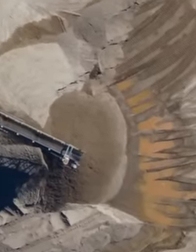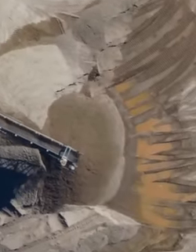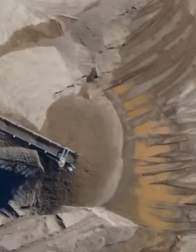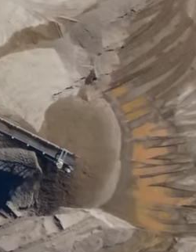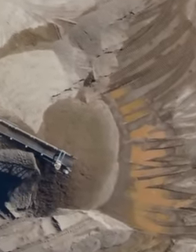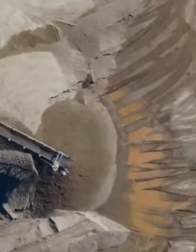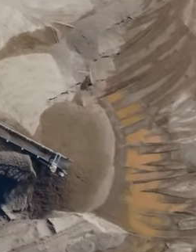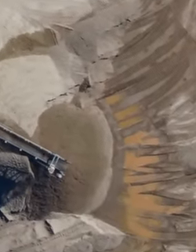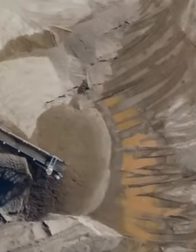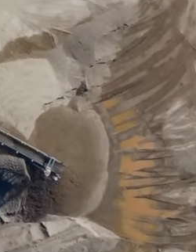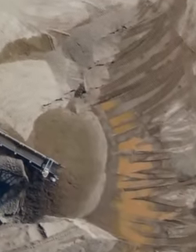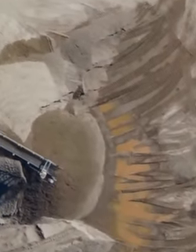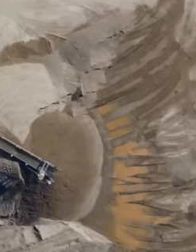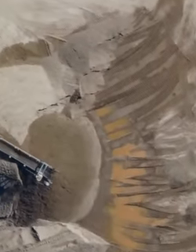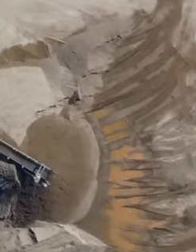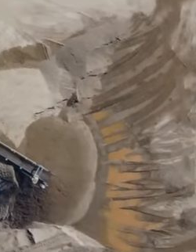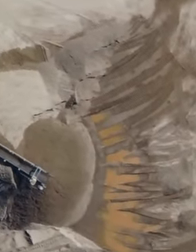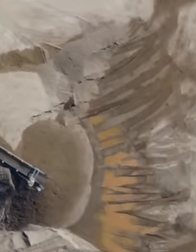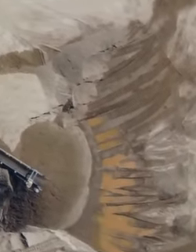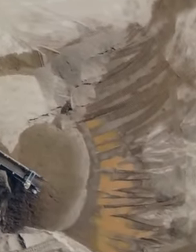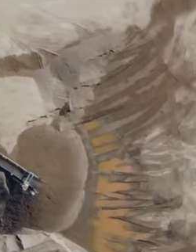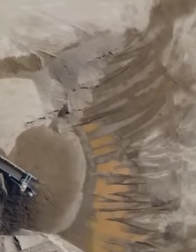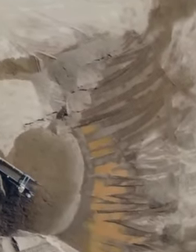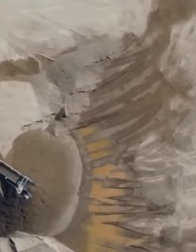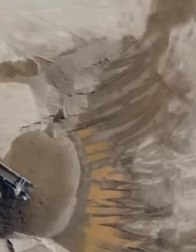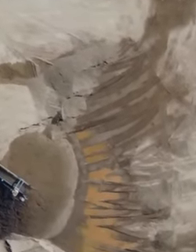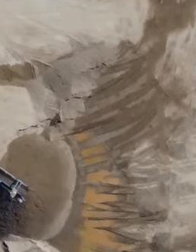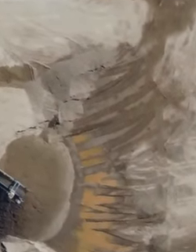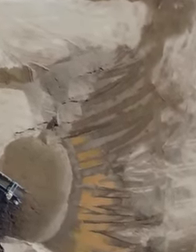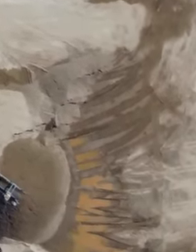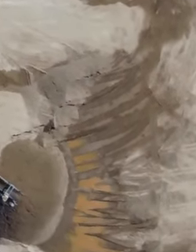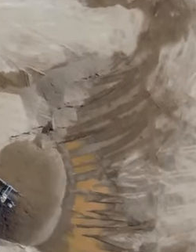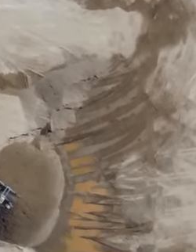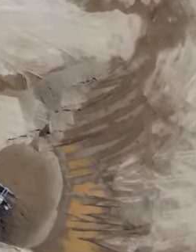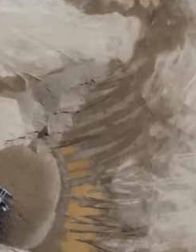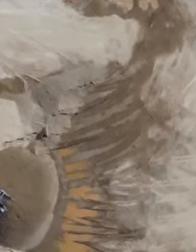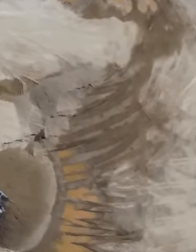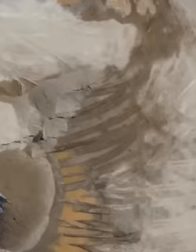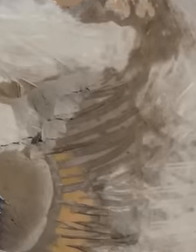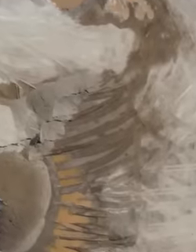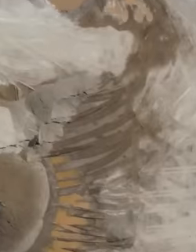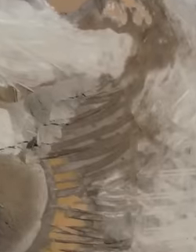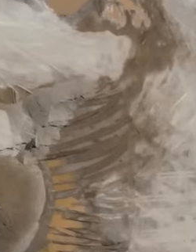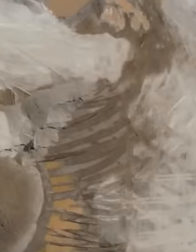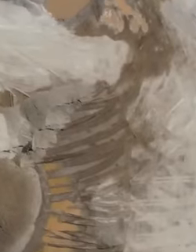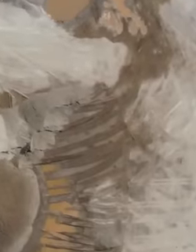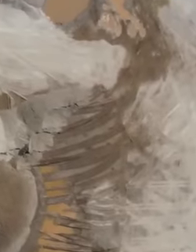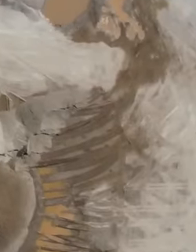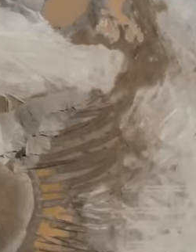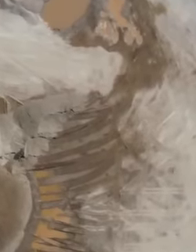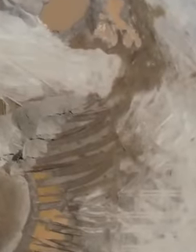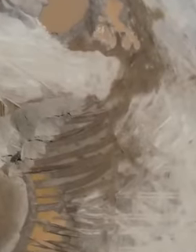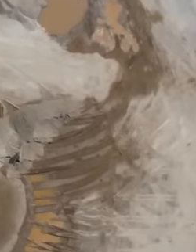the subsoil of Playa del Carmen and Cozumel the following please us Then semarnat